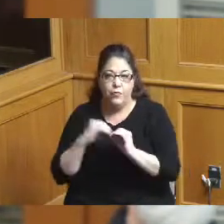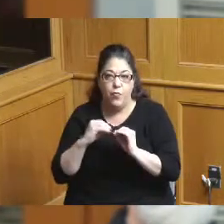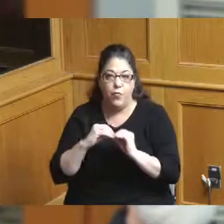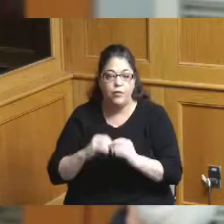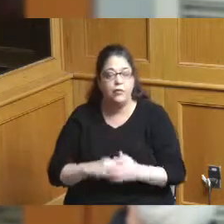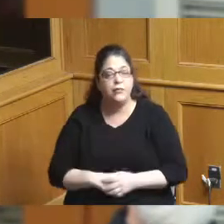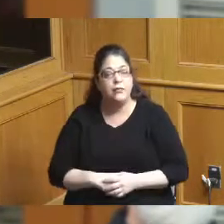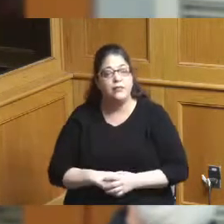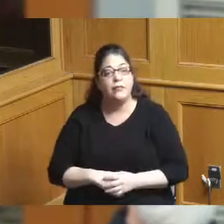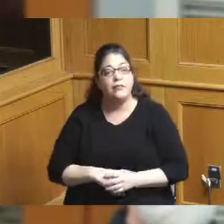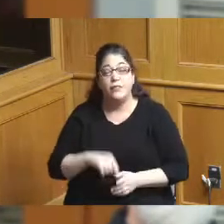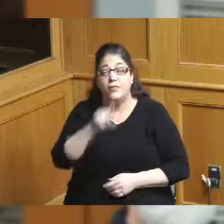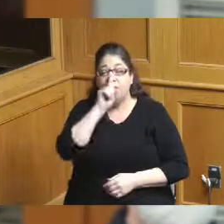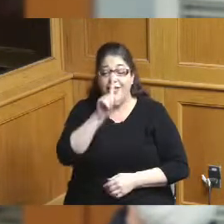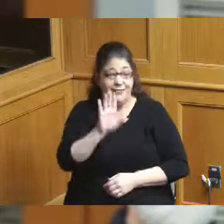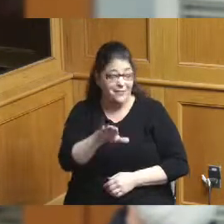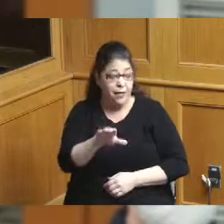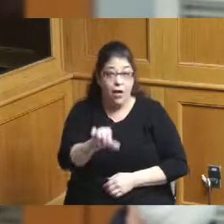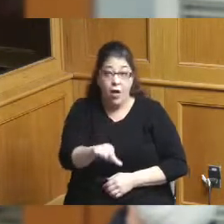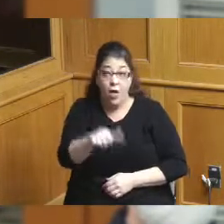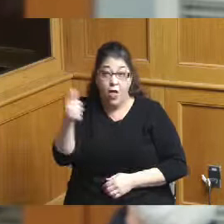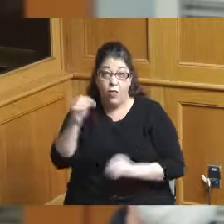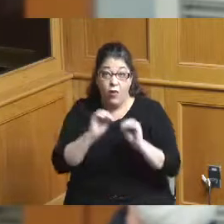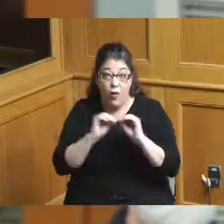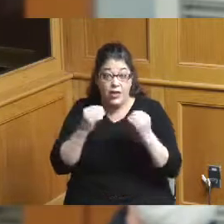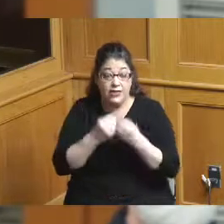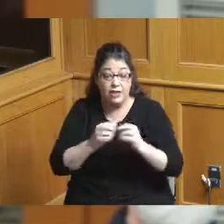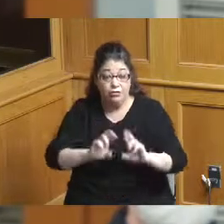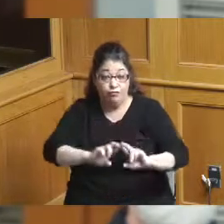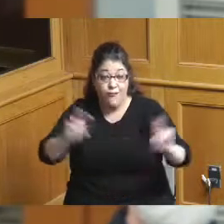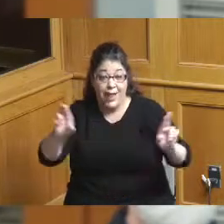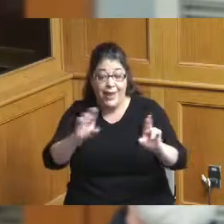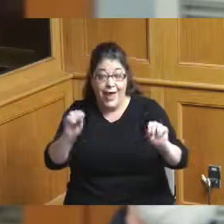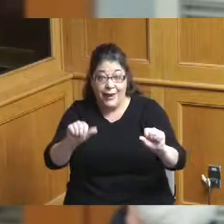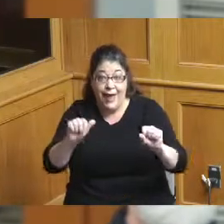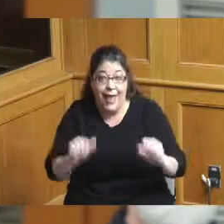is that there is no other organization ready and able to do this and ready to do it right